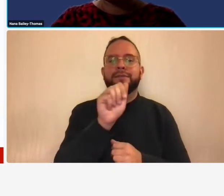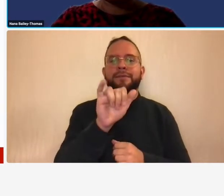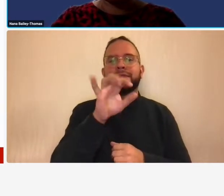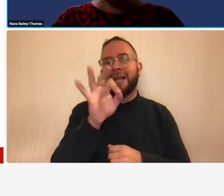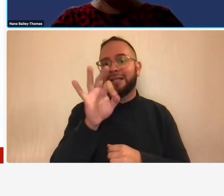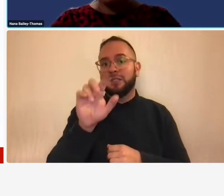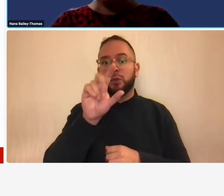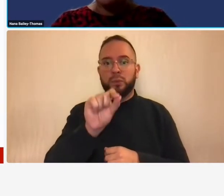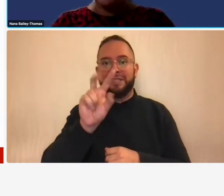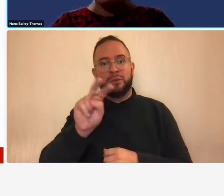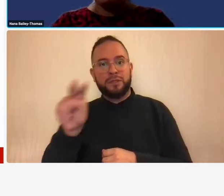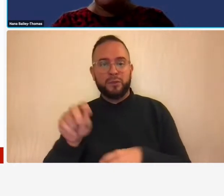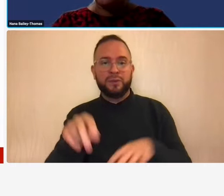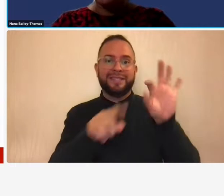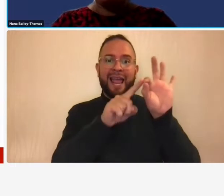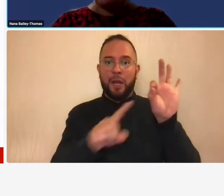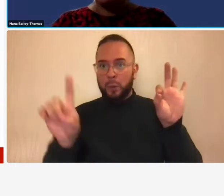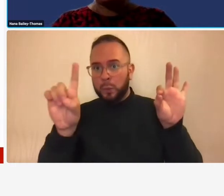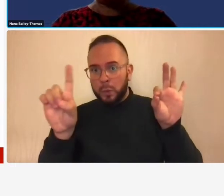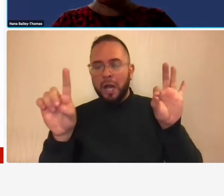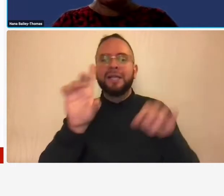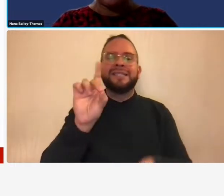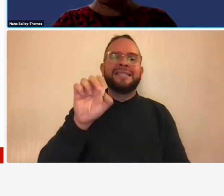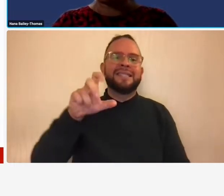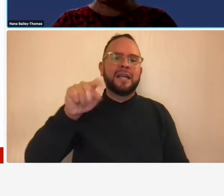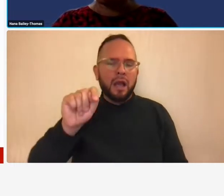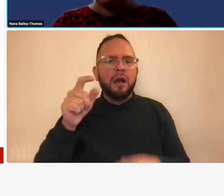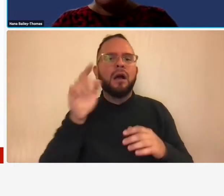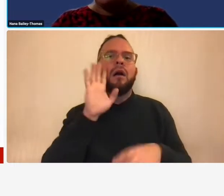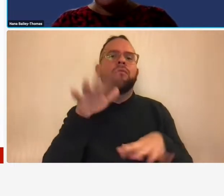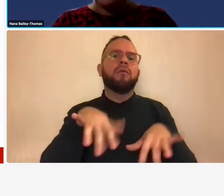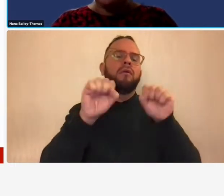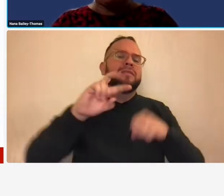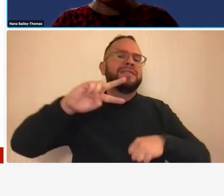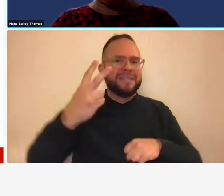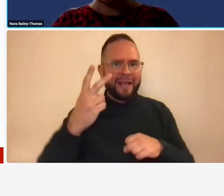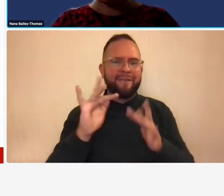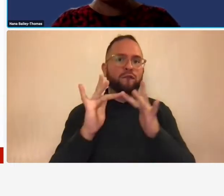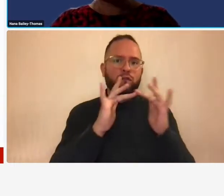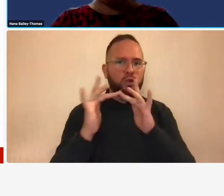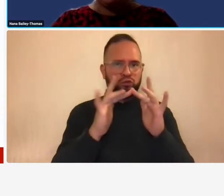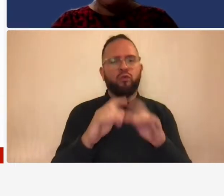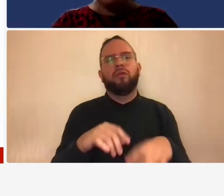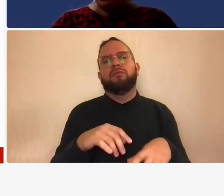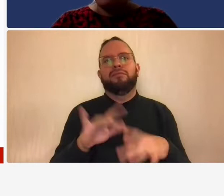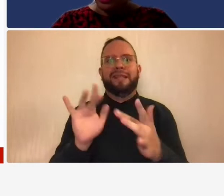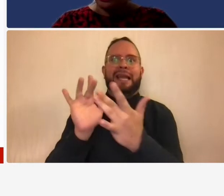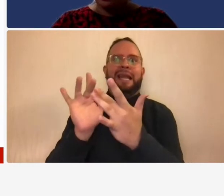until 1 pm ddot will host its second annual virtual dbe networking event which will feature